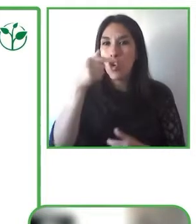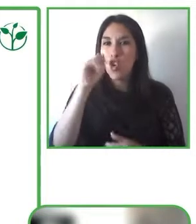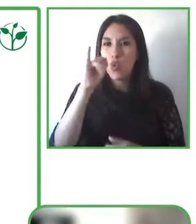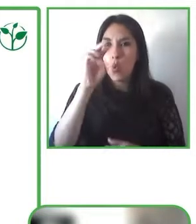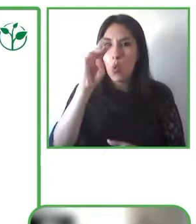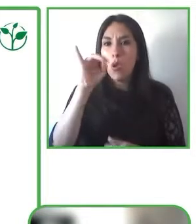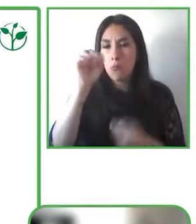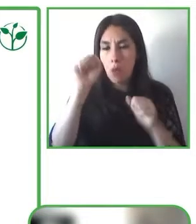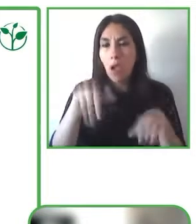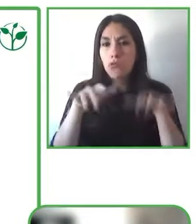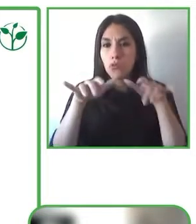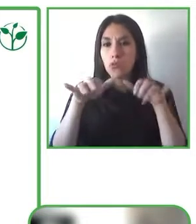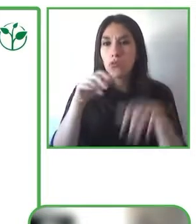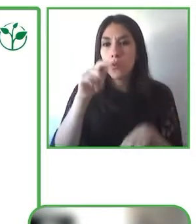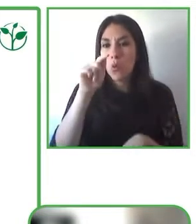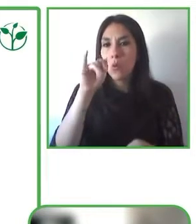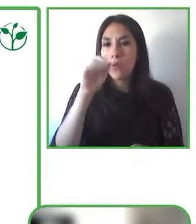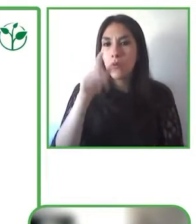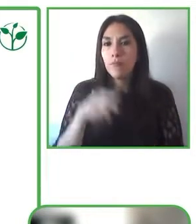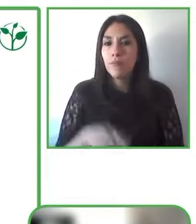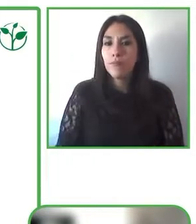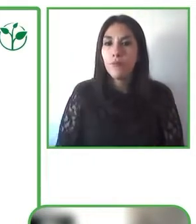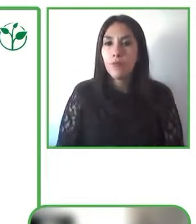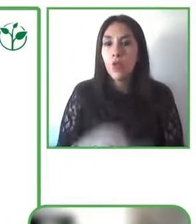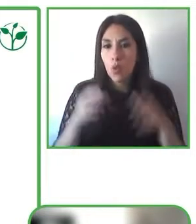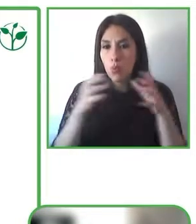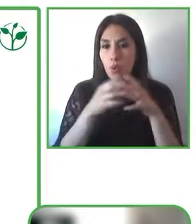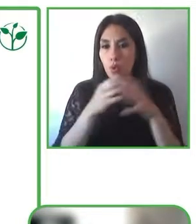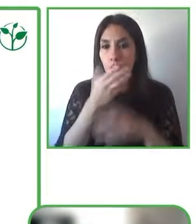you very much once again for the invitation to speak here.